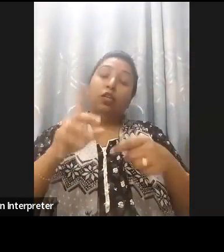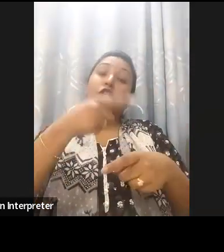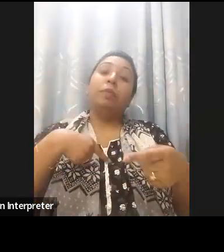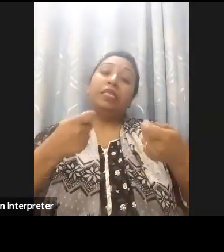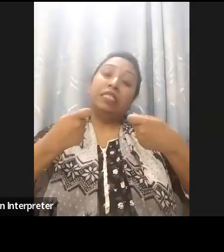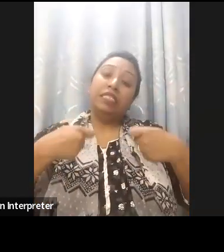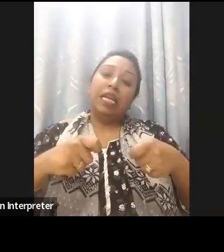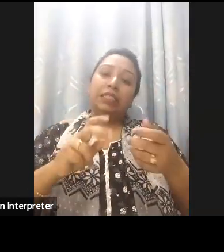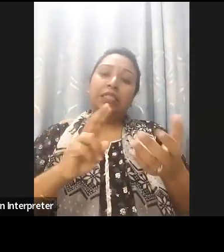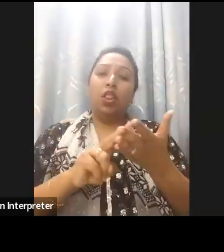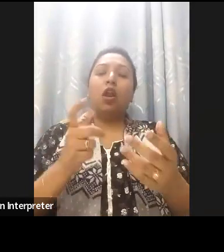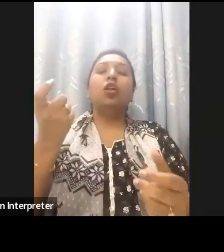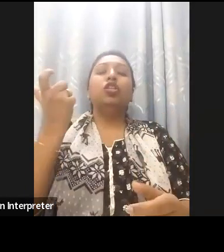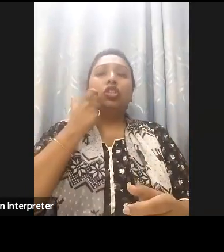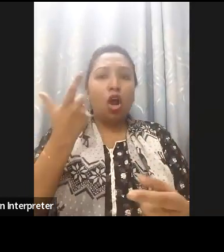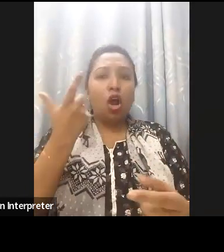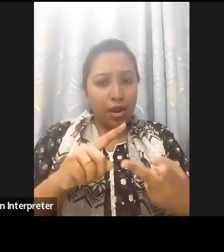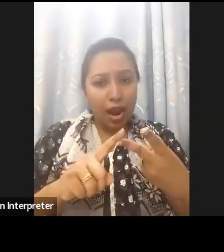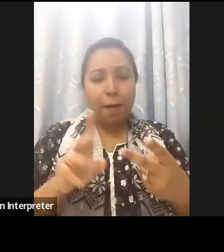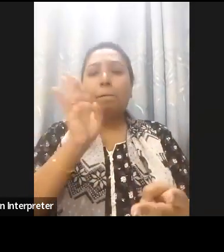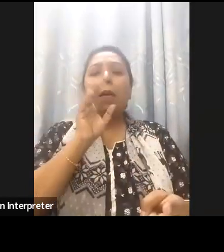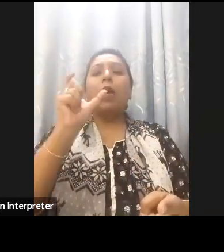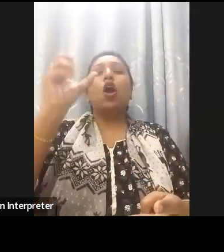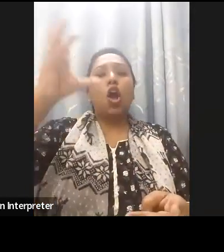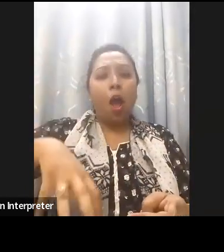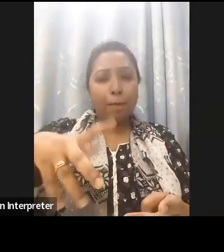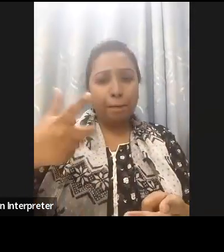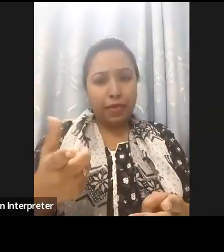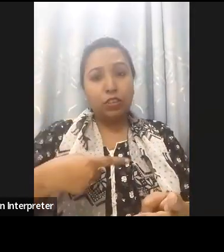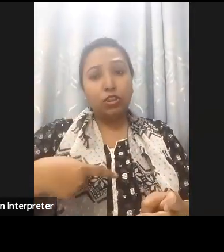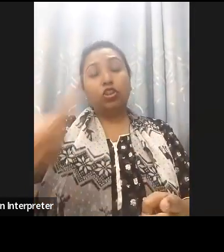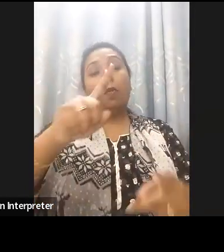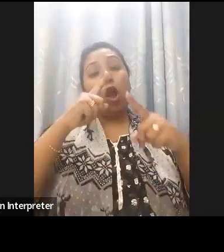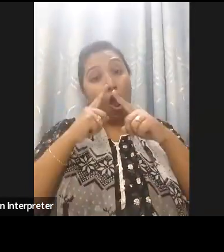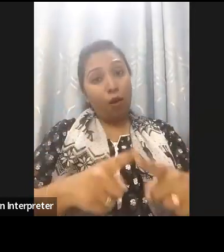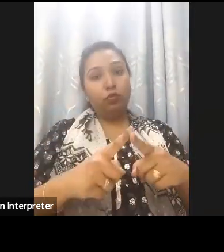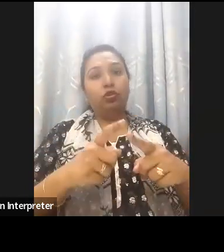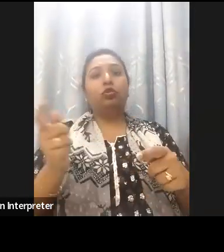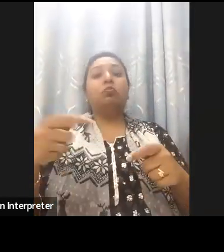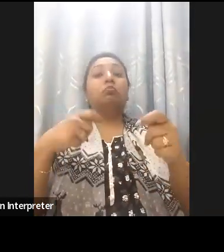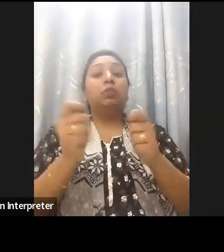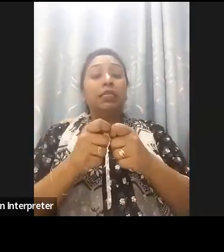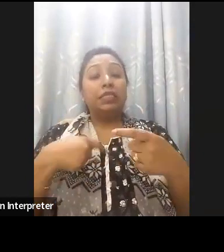that are buying or developing technology to make sure that they include these requirements from the